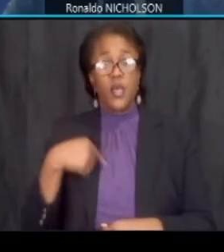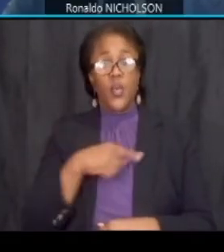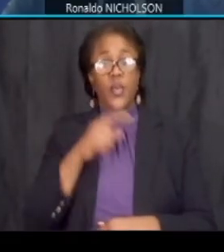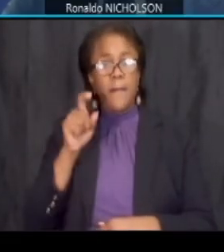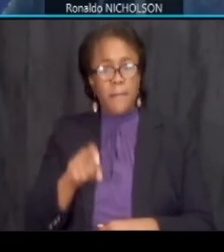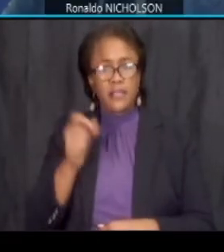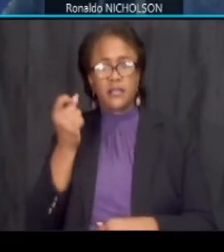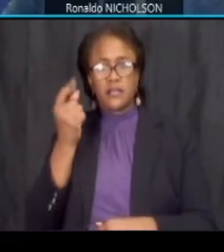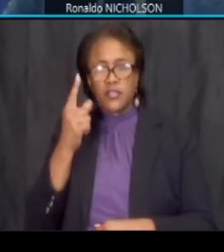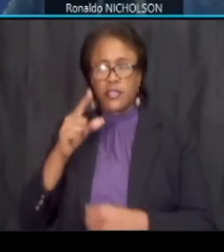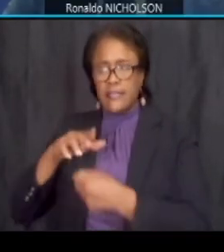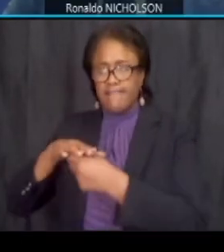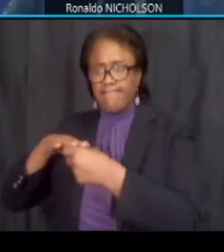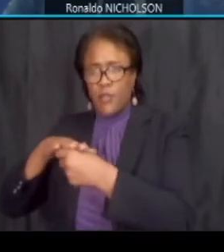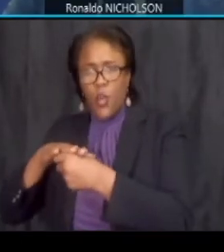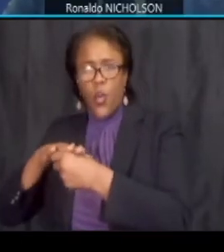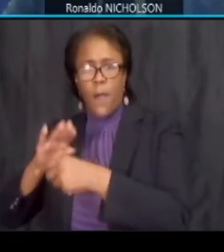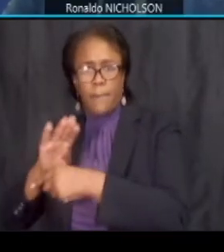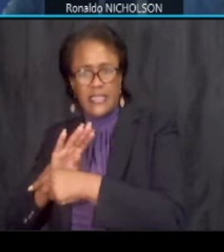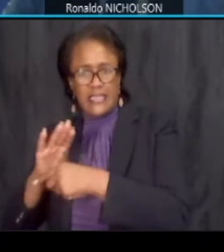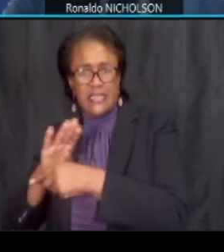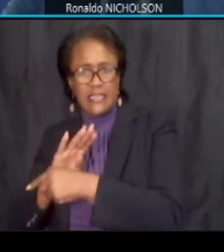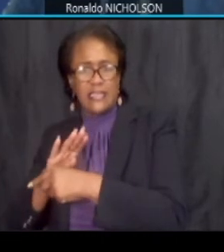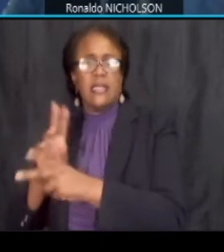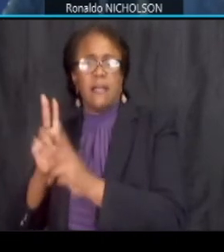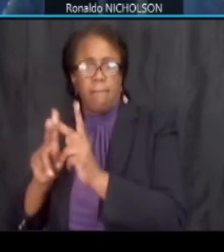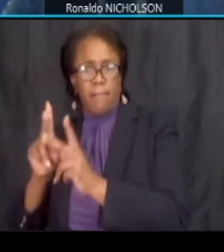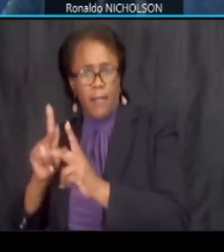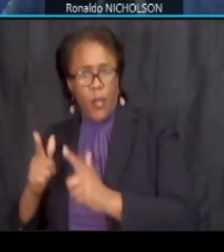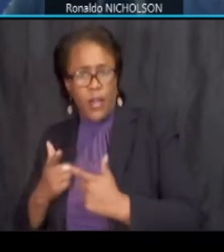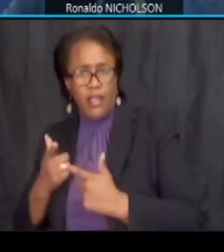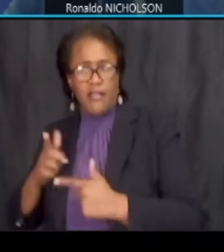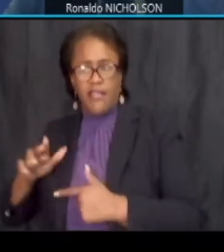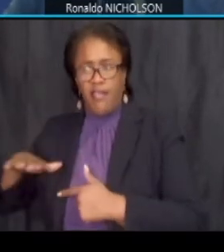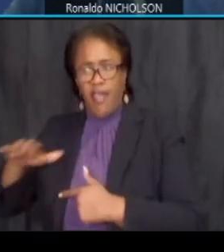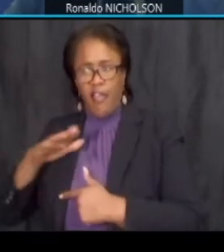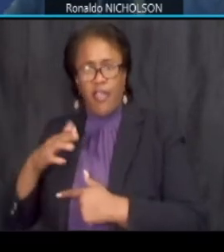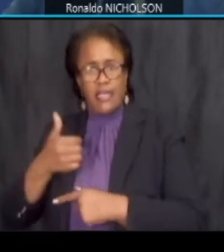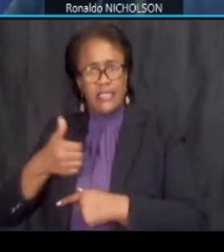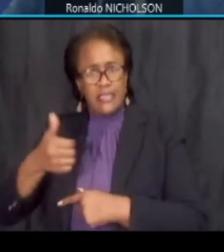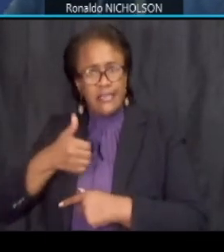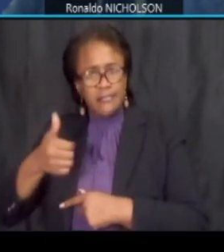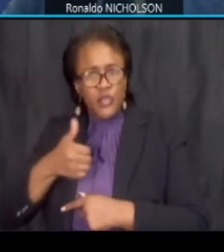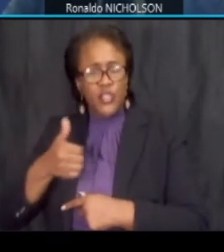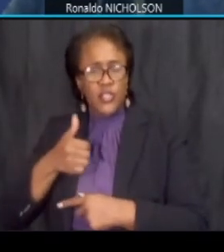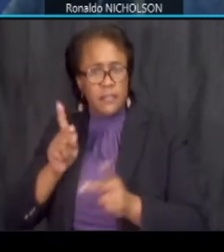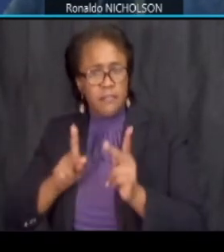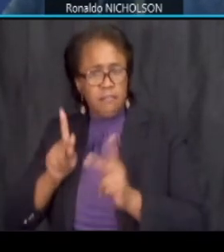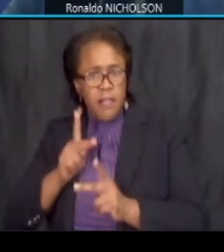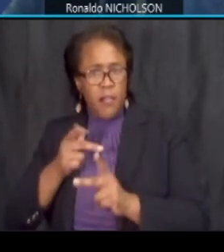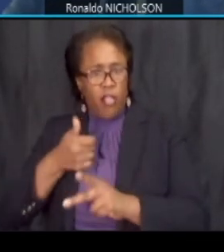businesses as well as those commuters is very valuable in keeping the project safe